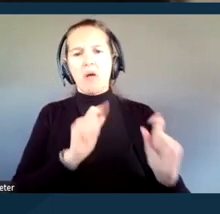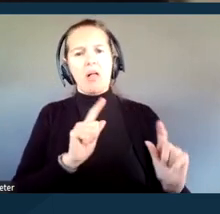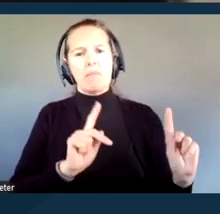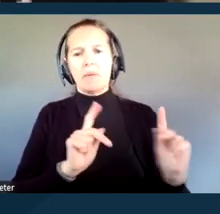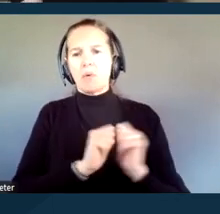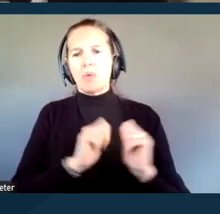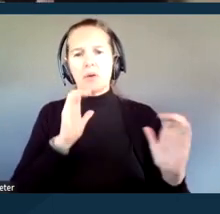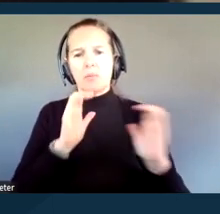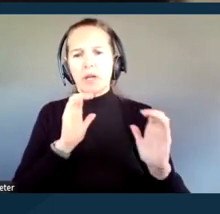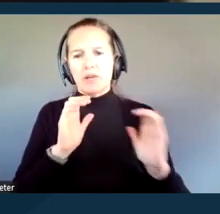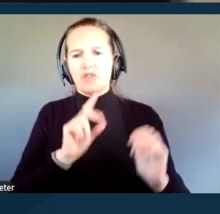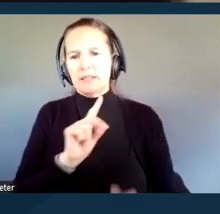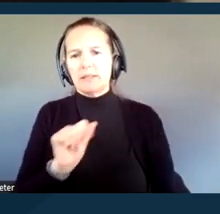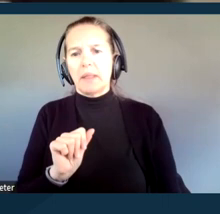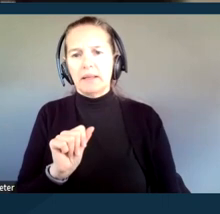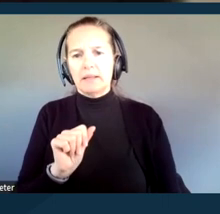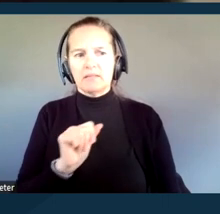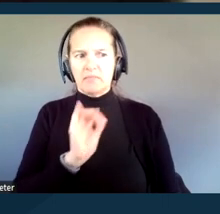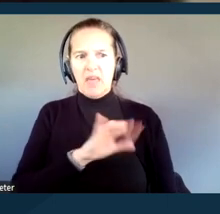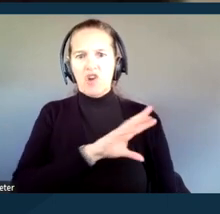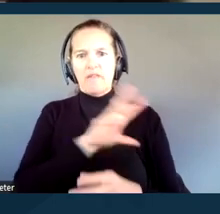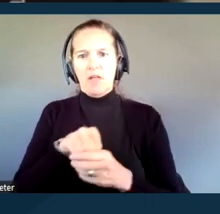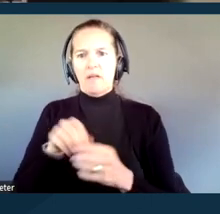involved in the court proceedings, parties,